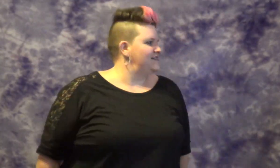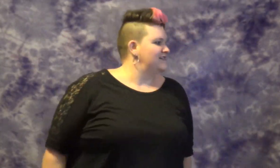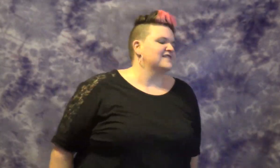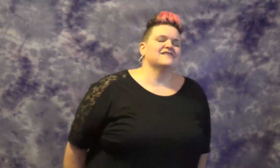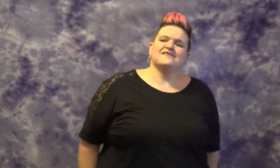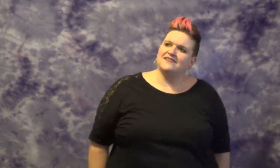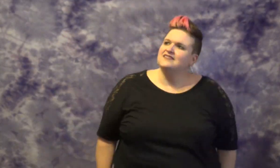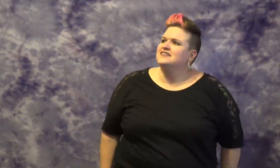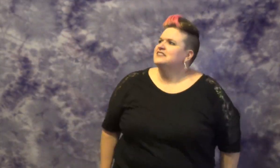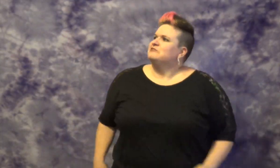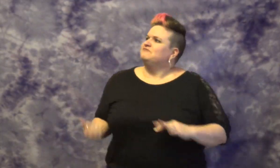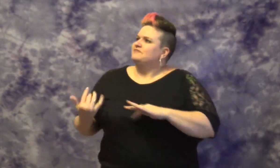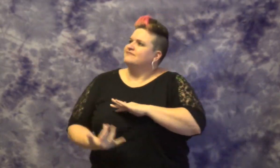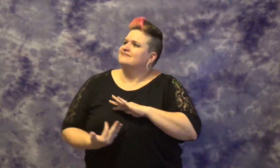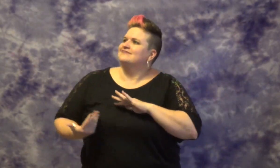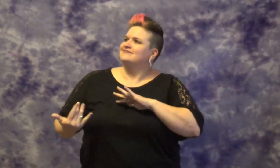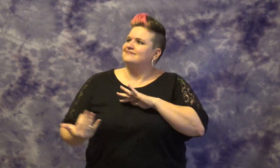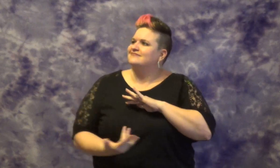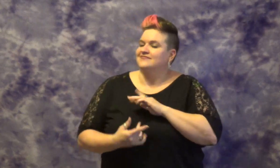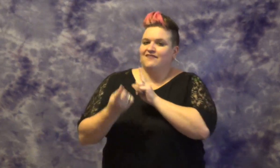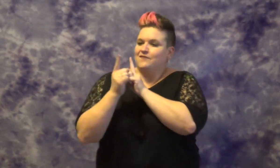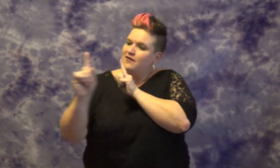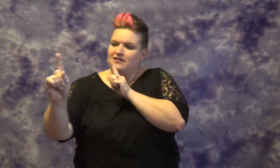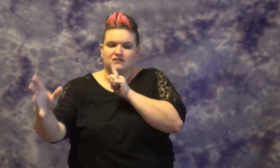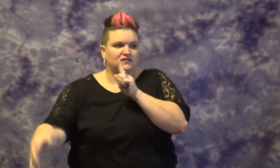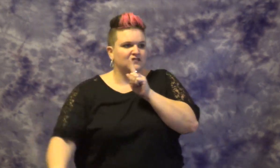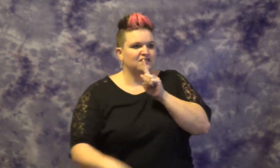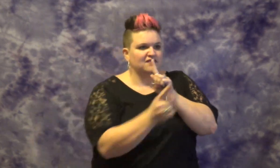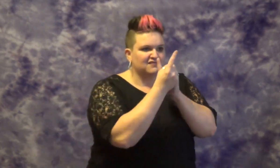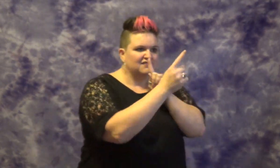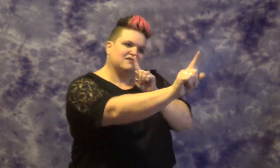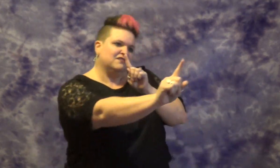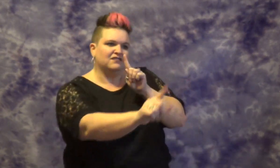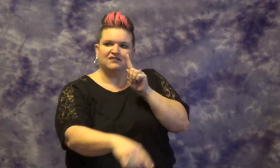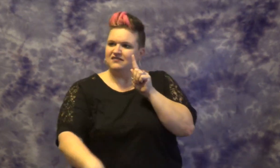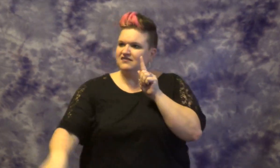ANGER BURNS IN ME, FRIENDS LEAVE ONE BY ONE